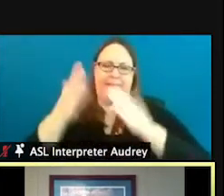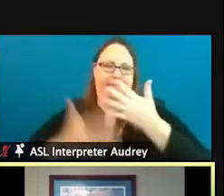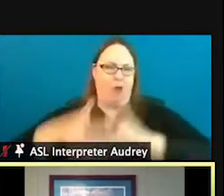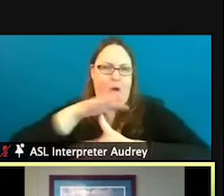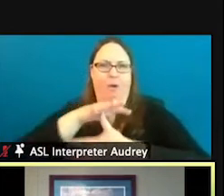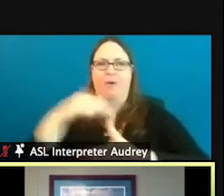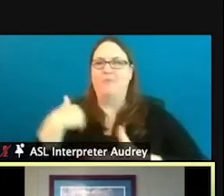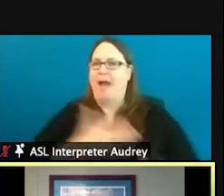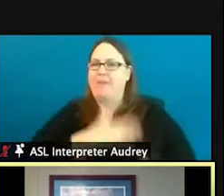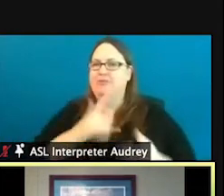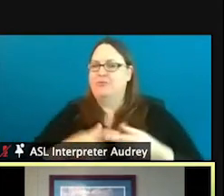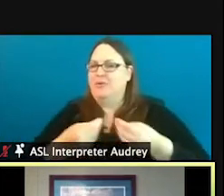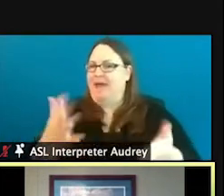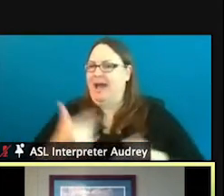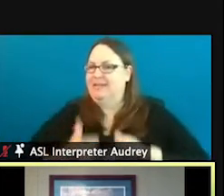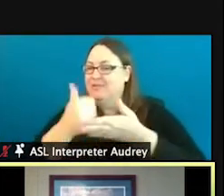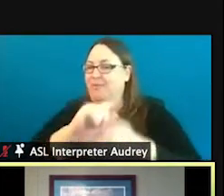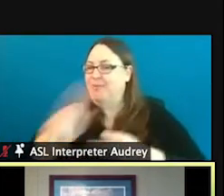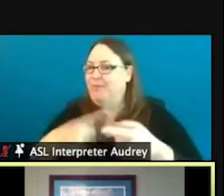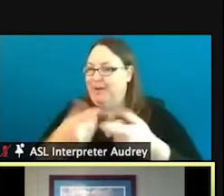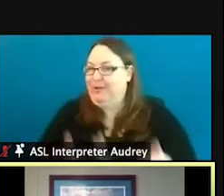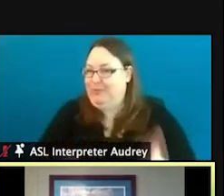We are happy to provide assistance upon request.